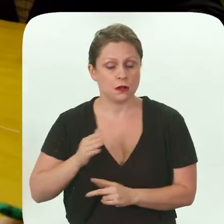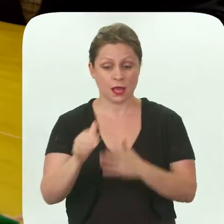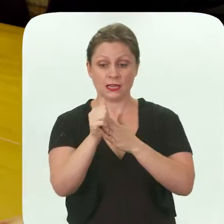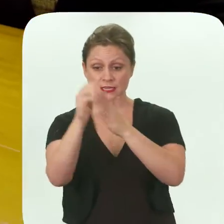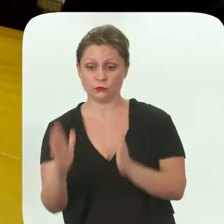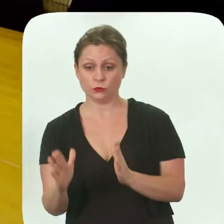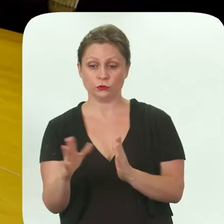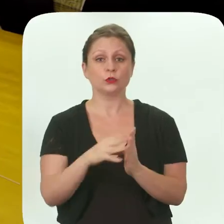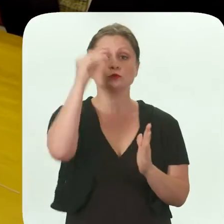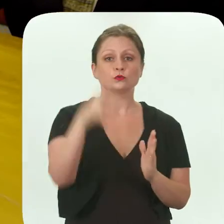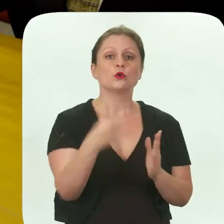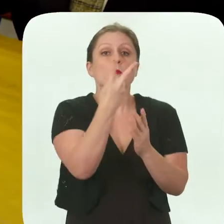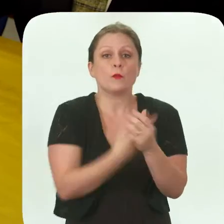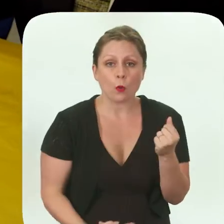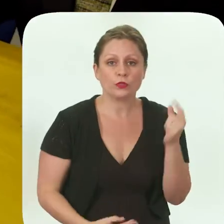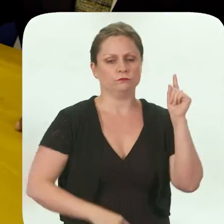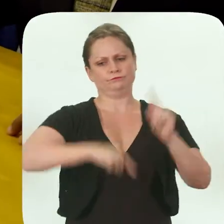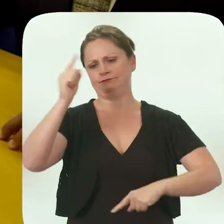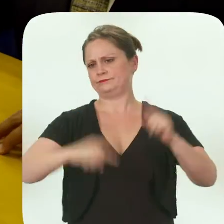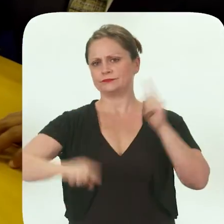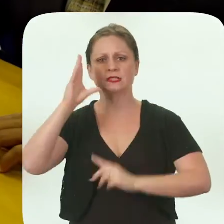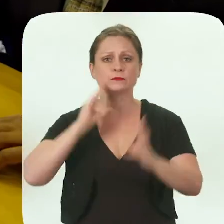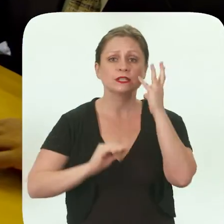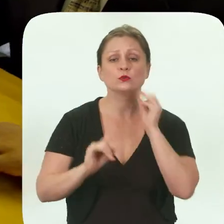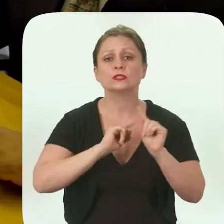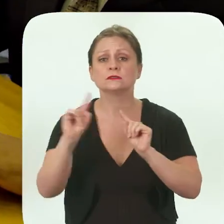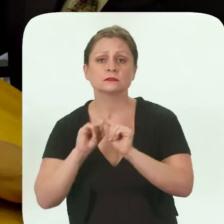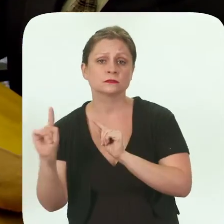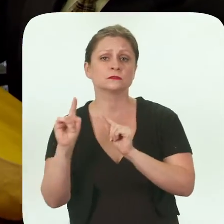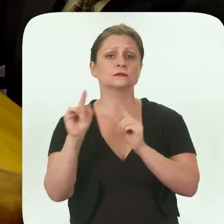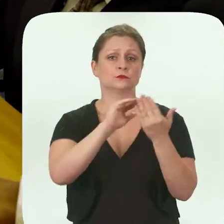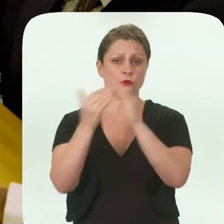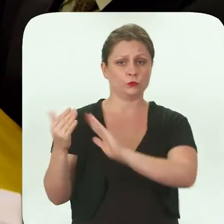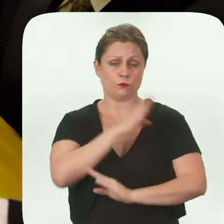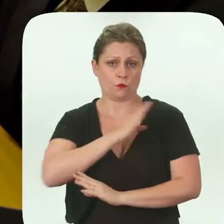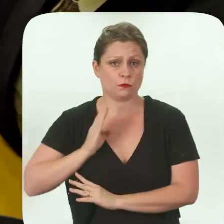The leaders and students all had a variety of experiences on different community boards.